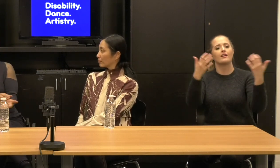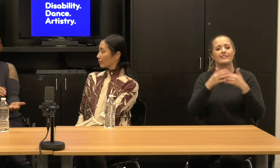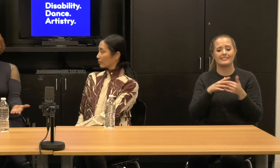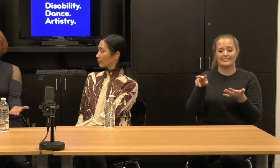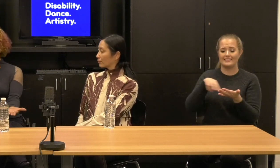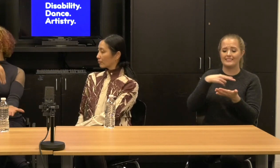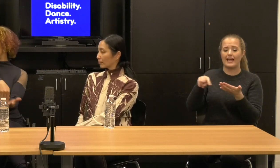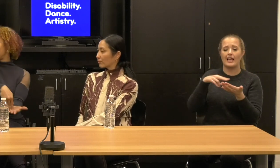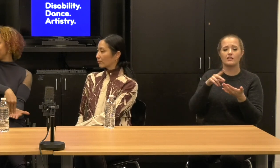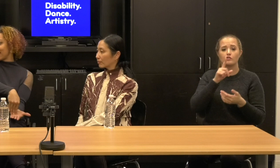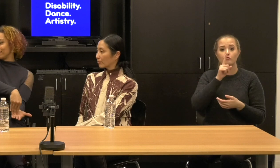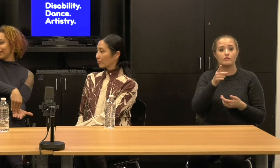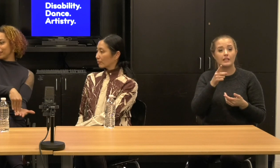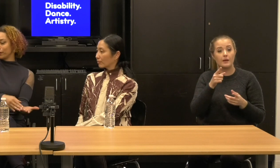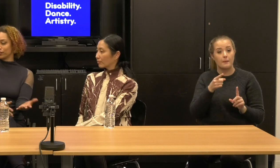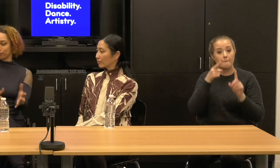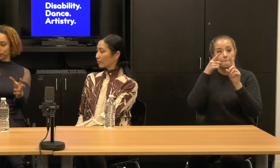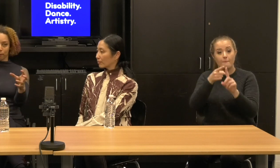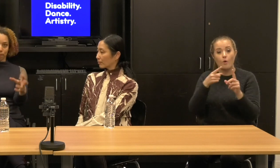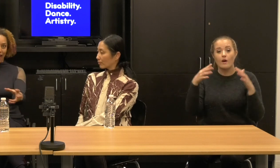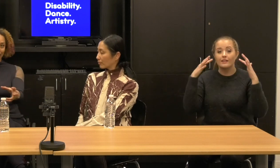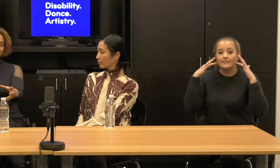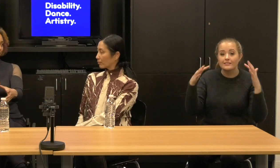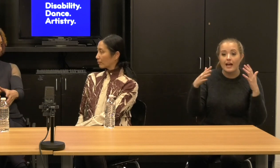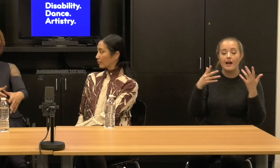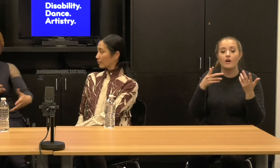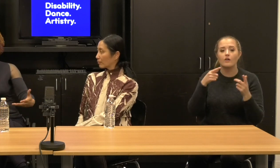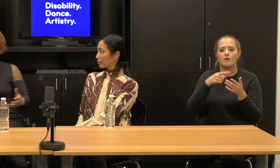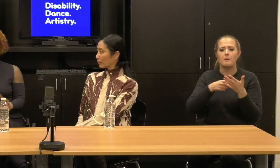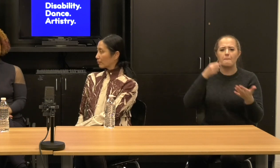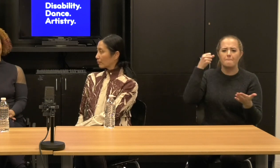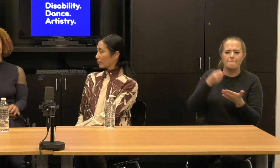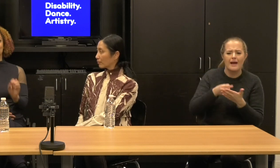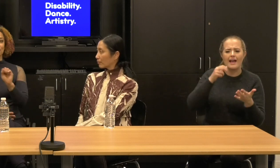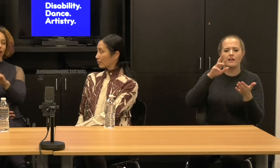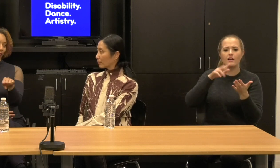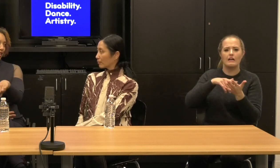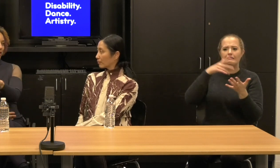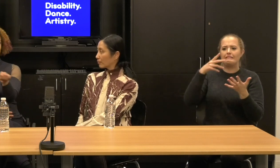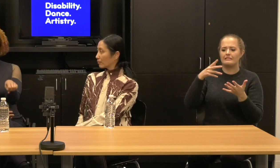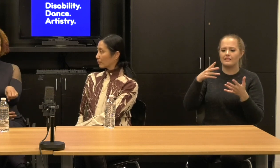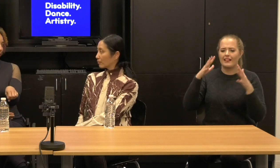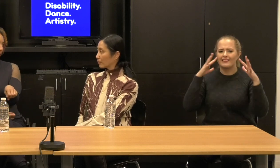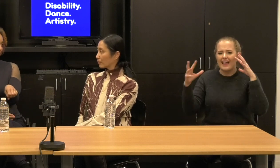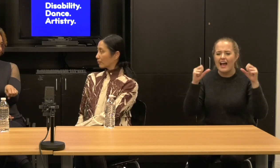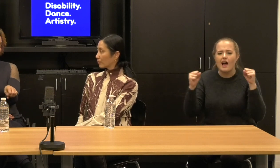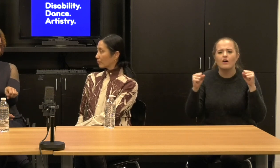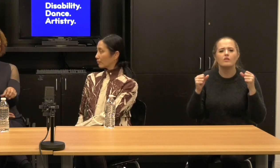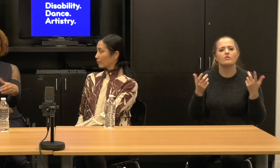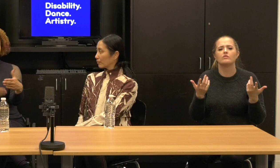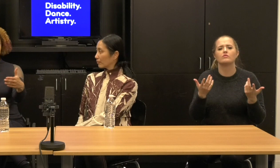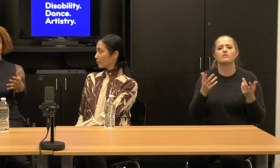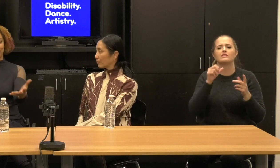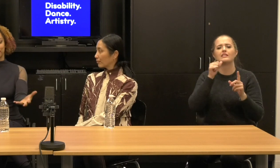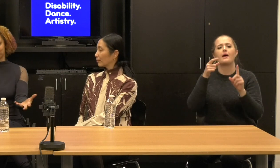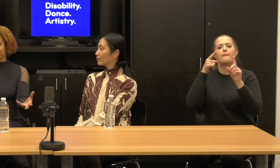You aren't supposed to land heavily, you are not supposed to bang, you not supposed.. but there's nothing you can do about the ramp.